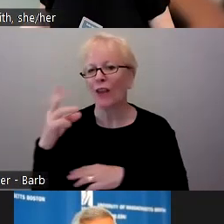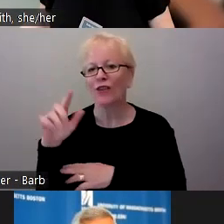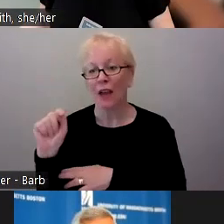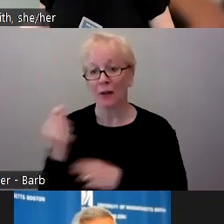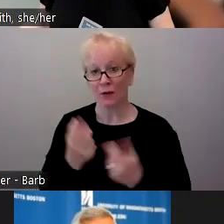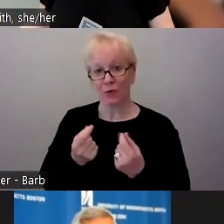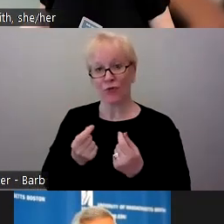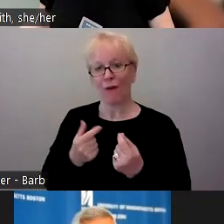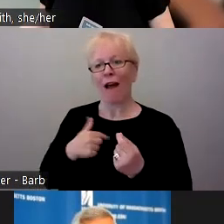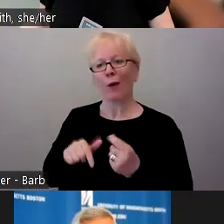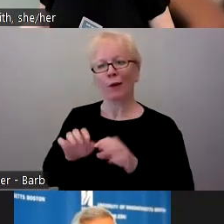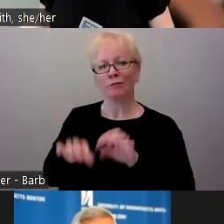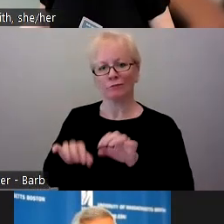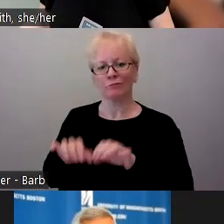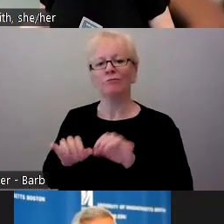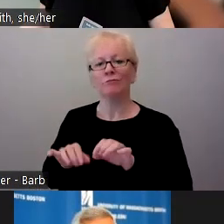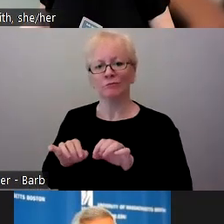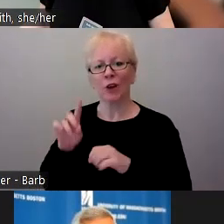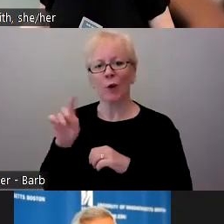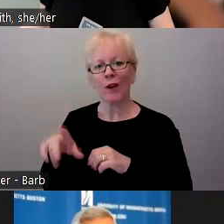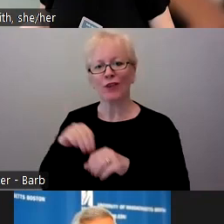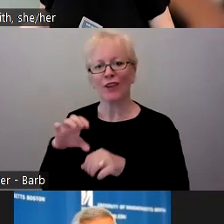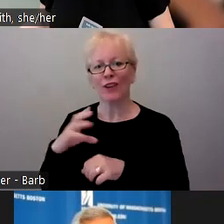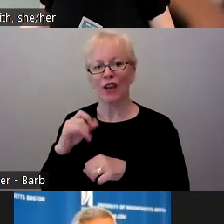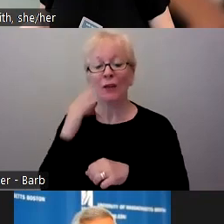We have Beyonce playing in Minneapolis today.